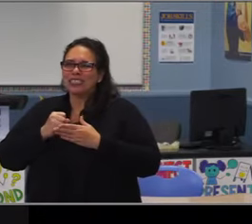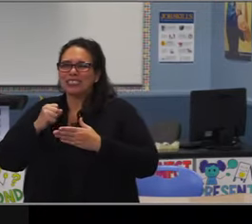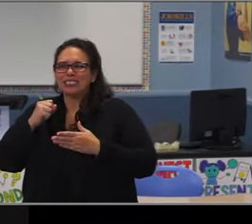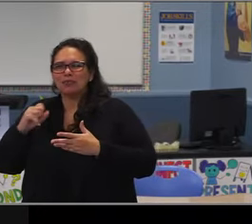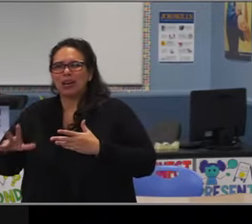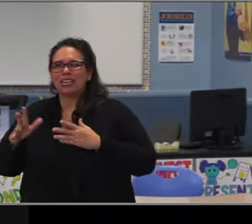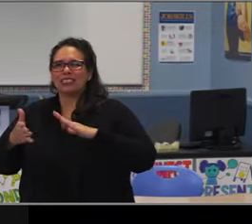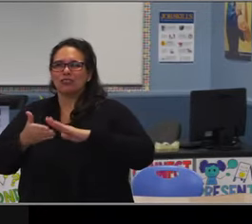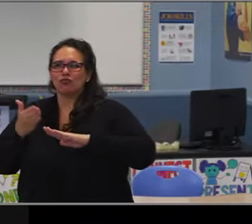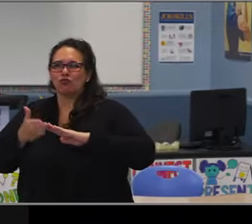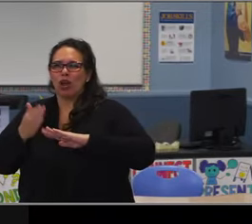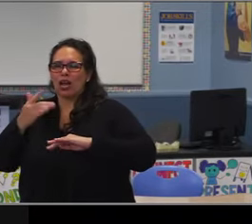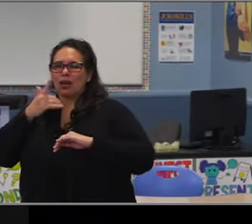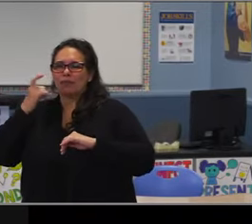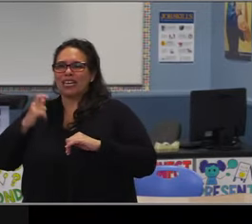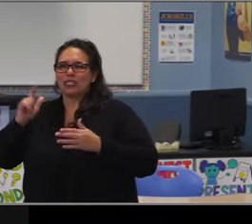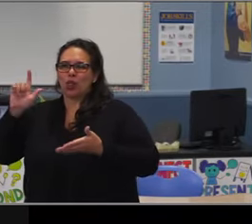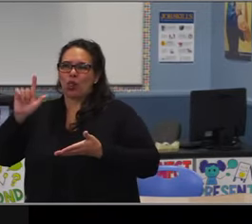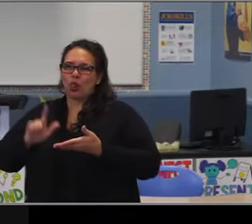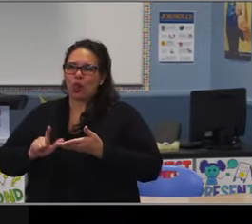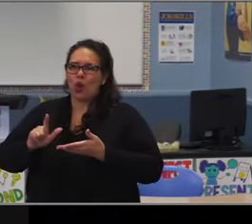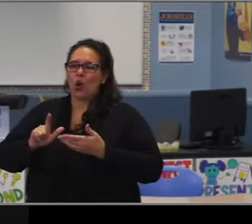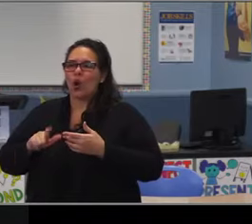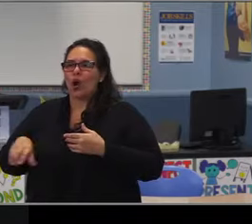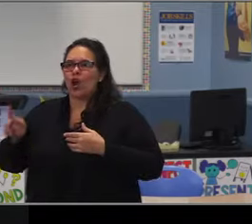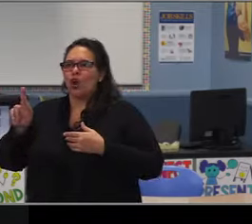is a little bit shortchanged when he or she has to